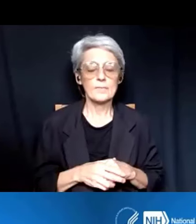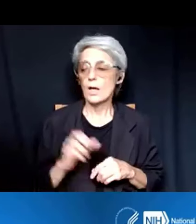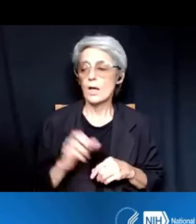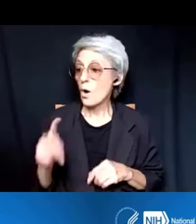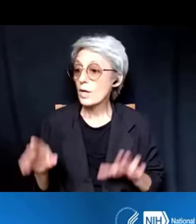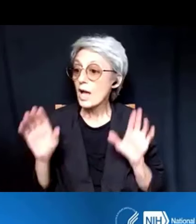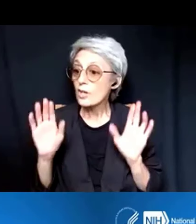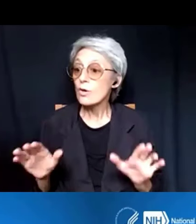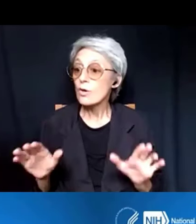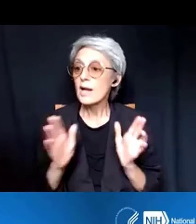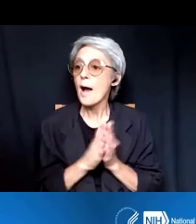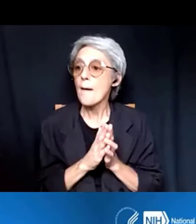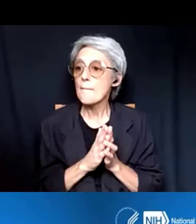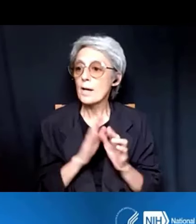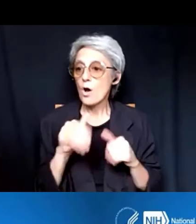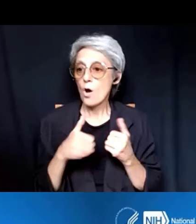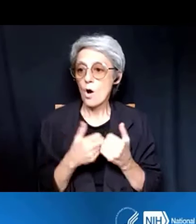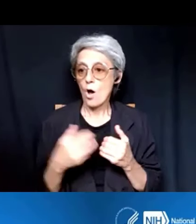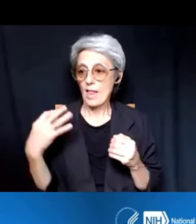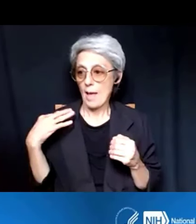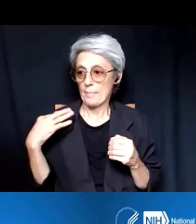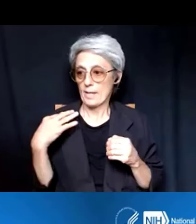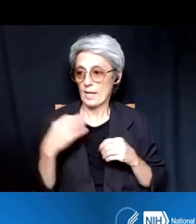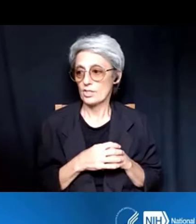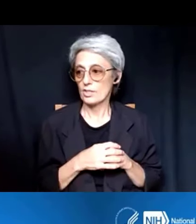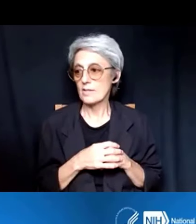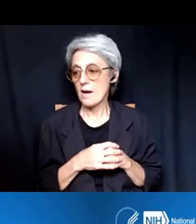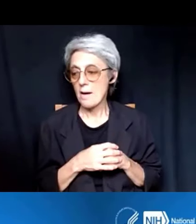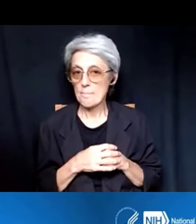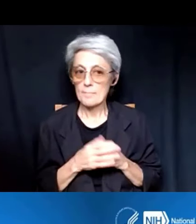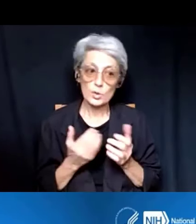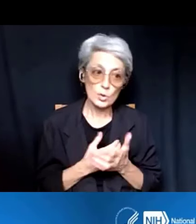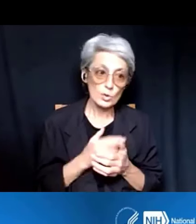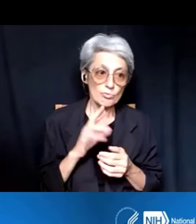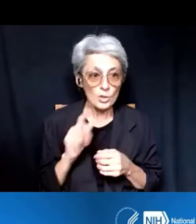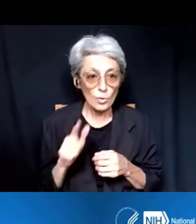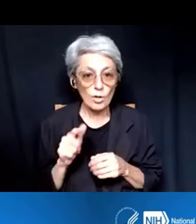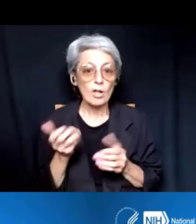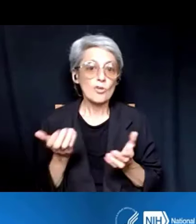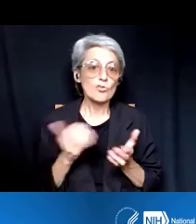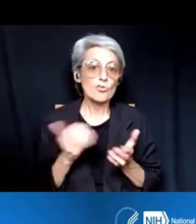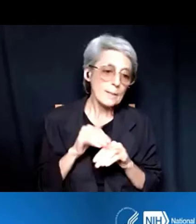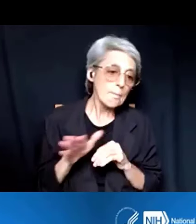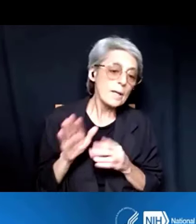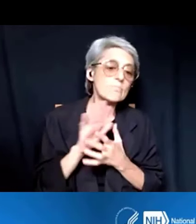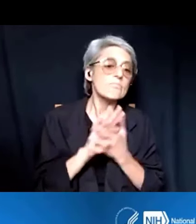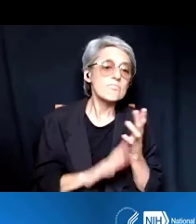So, all applications, new, renewal, resubmission, will follow the guidelines and instructions in the NOFO.